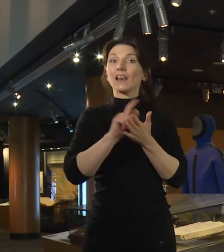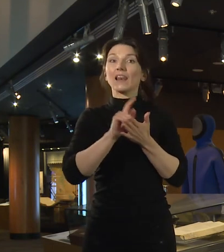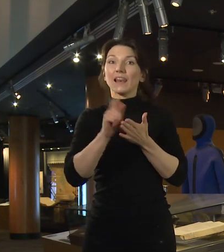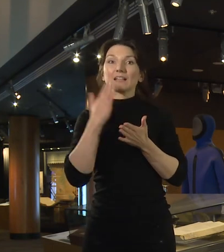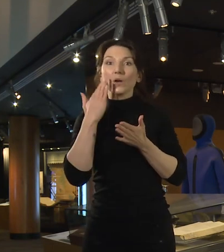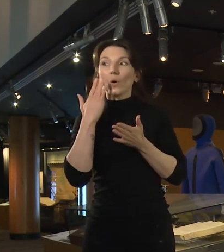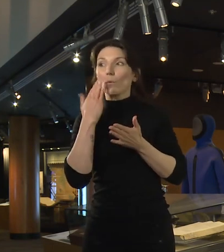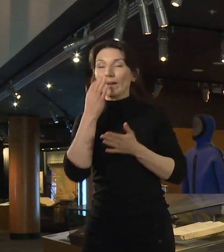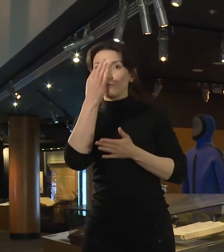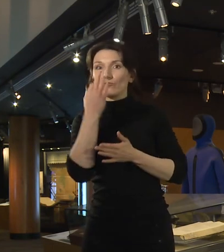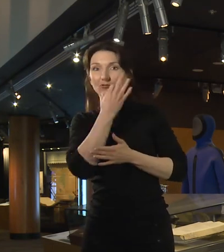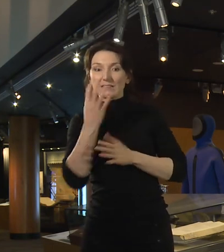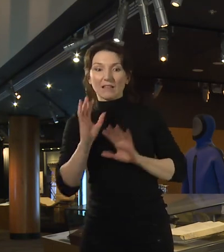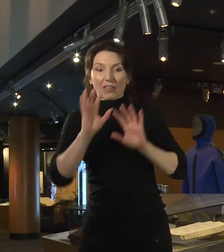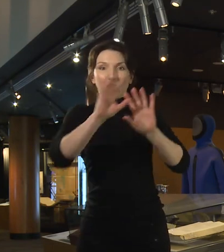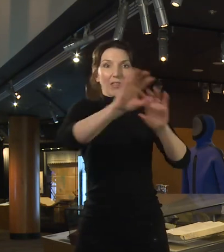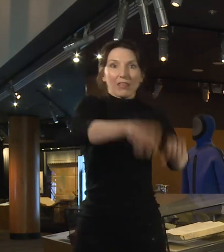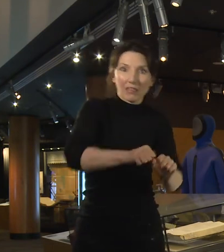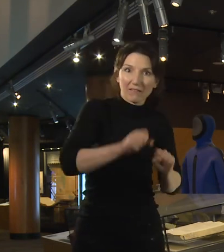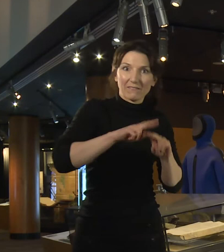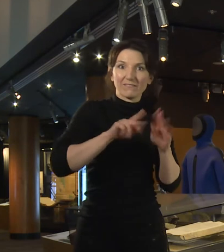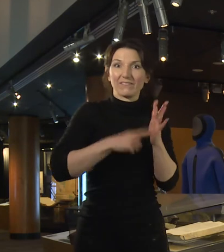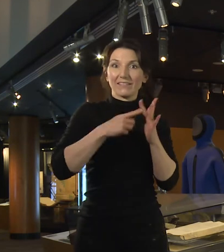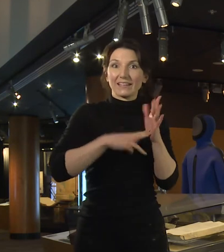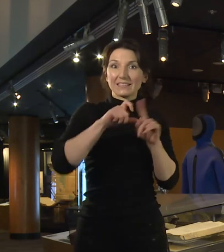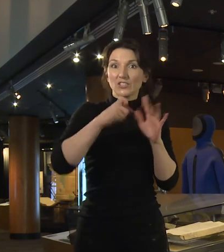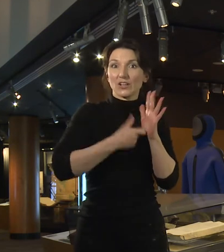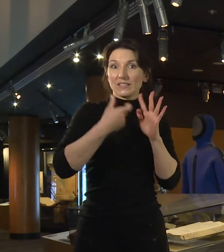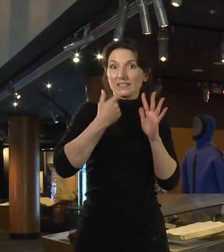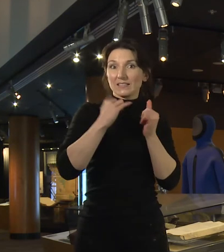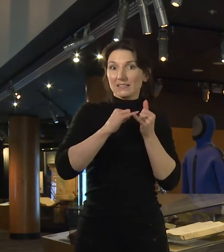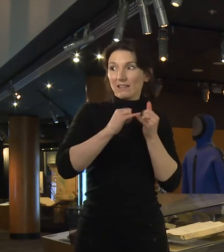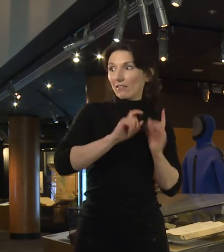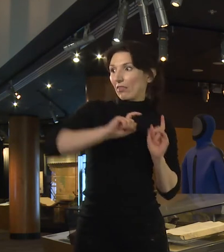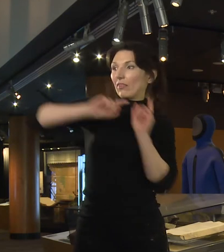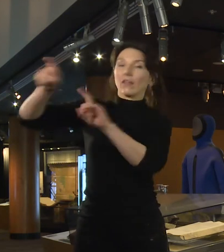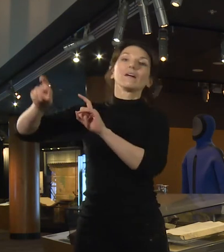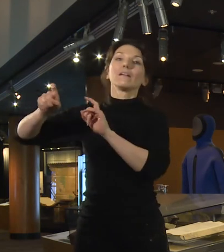island of Mauritius the two of them were imprisoned together. Now that was a